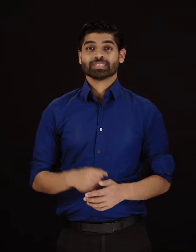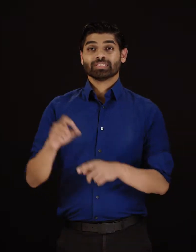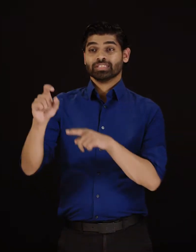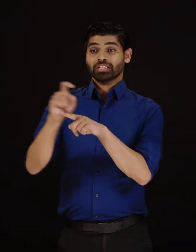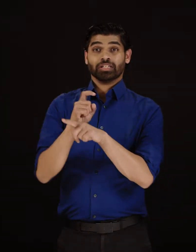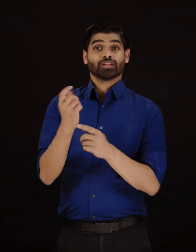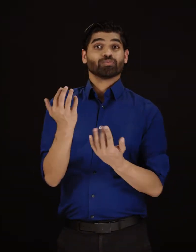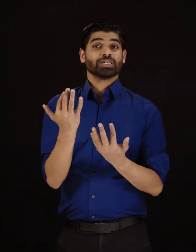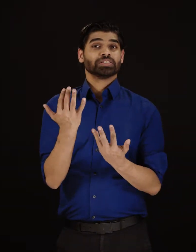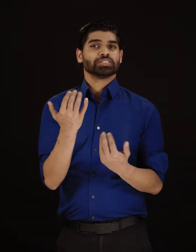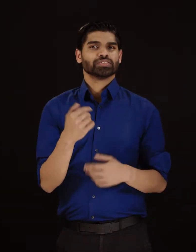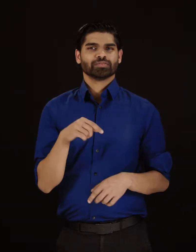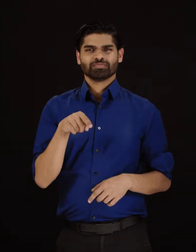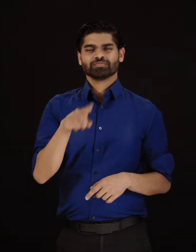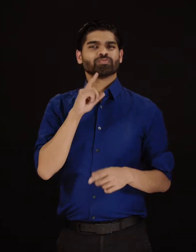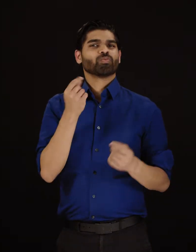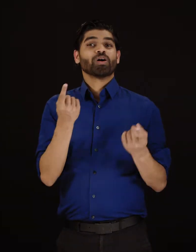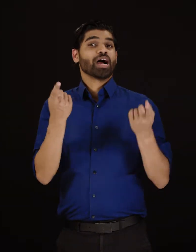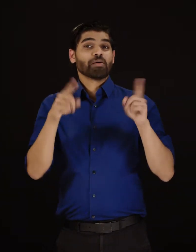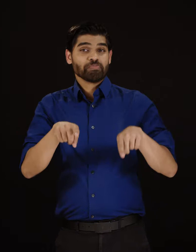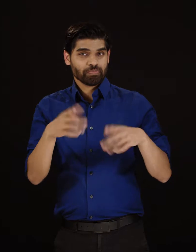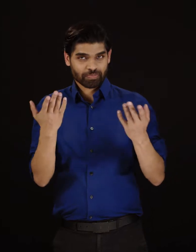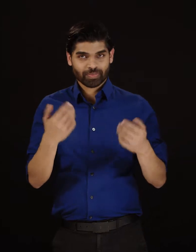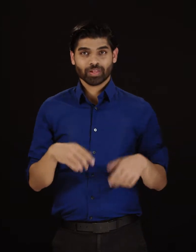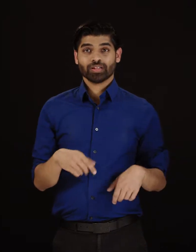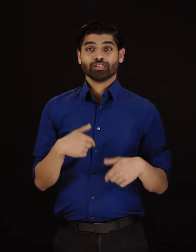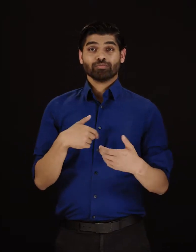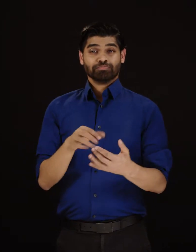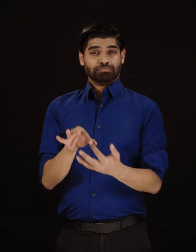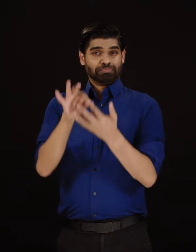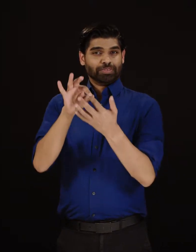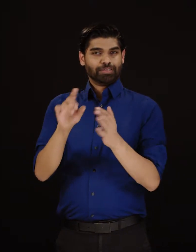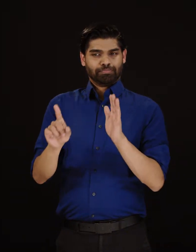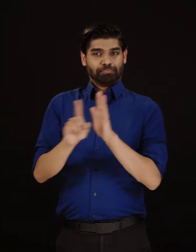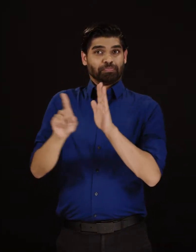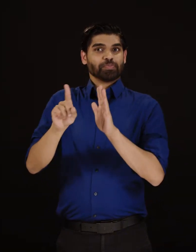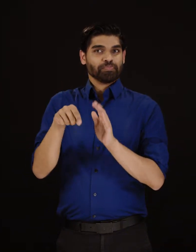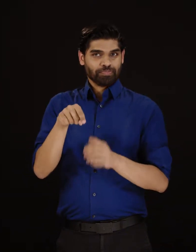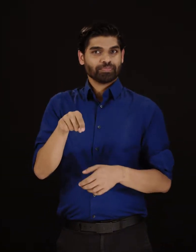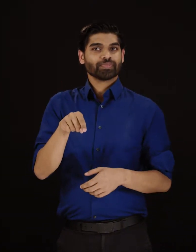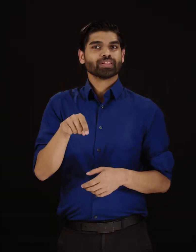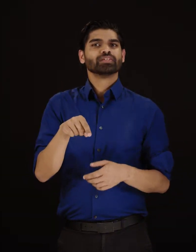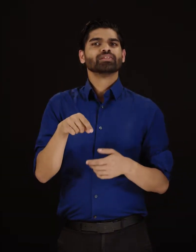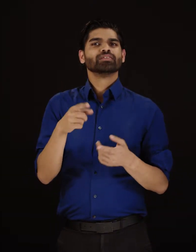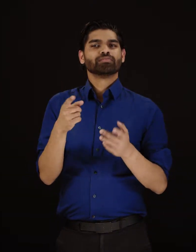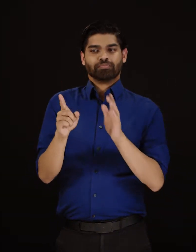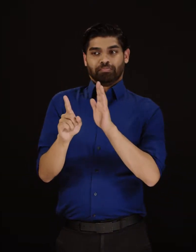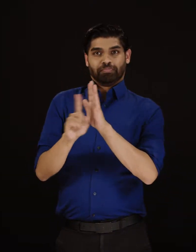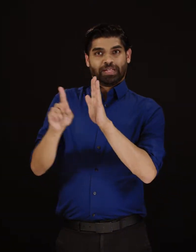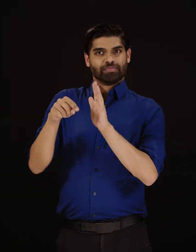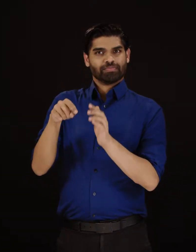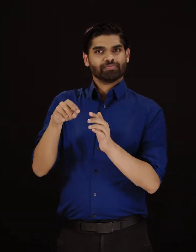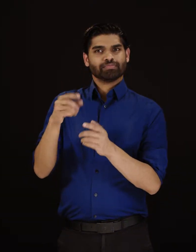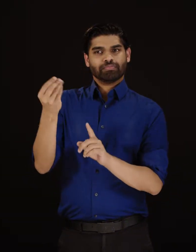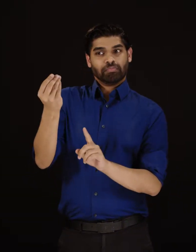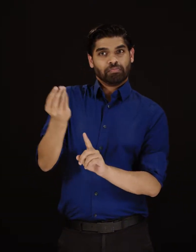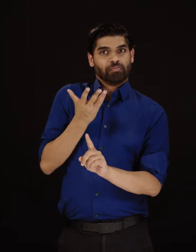Call Waiting uses special beeps to identify when there is a second incoming call while a customer is already on the line.